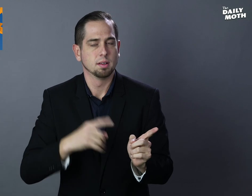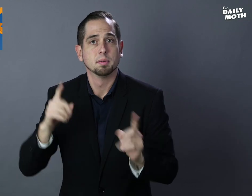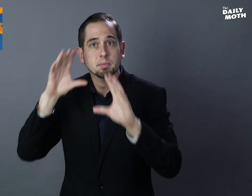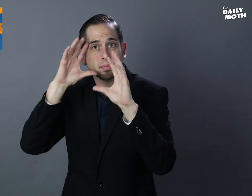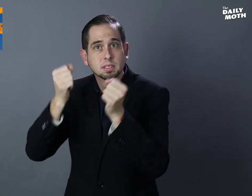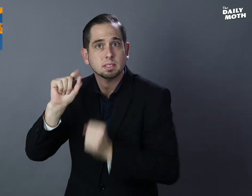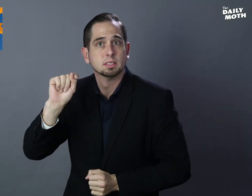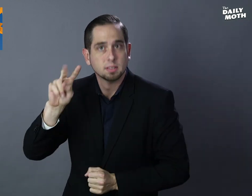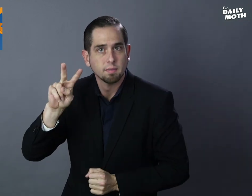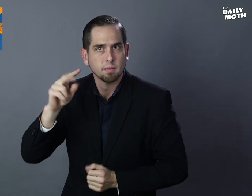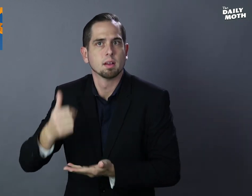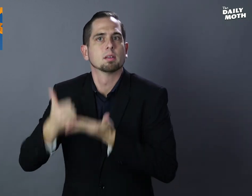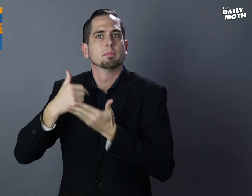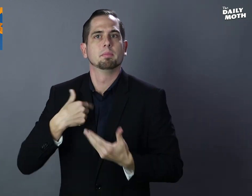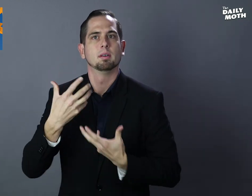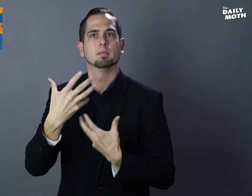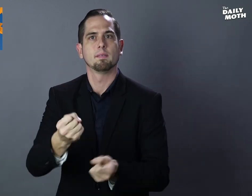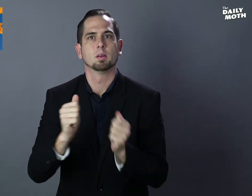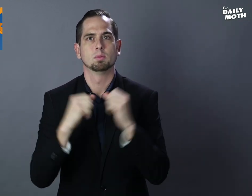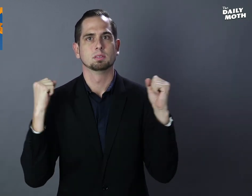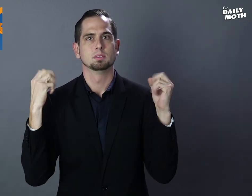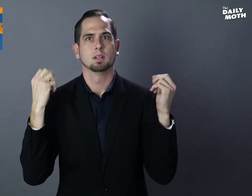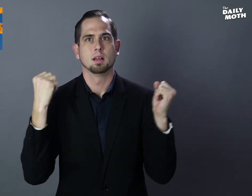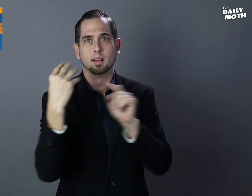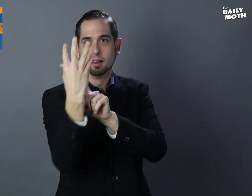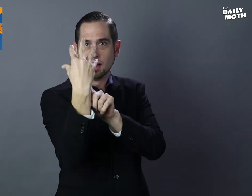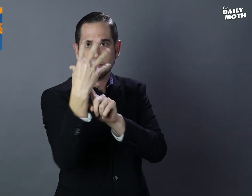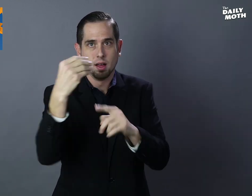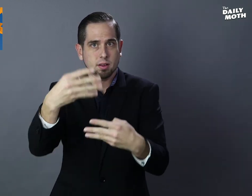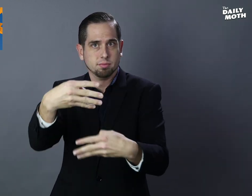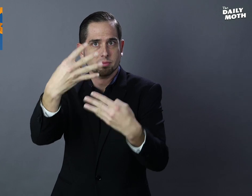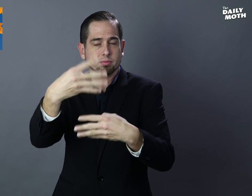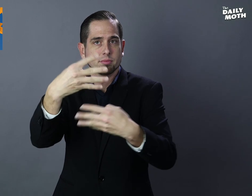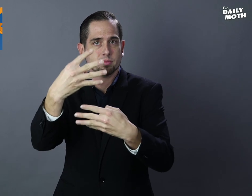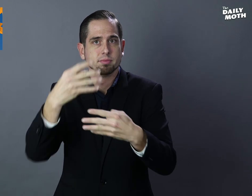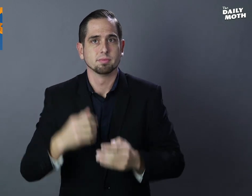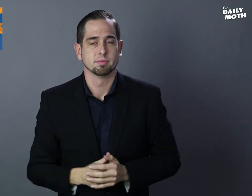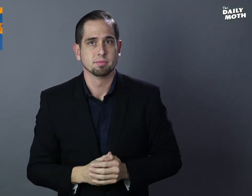BisonTV allowed me to build my confidence with signing towards a camera with a teleprompter.